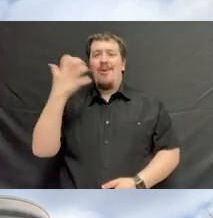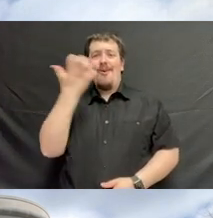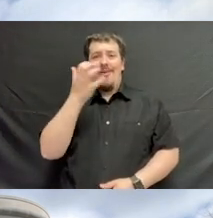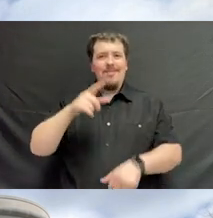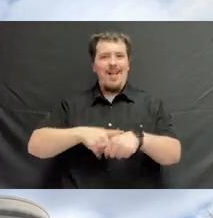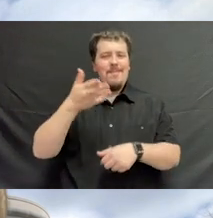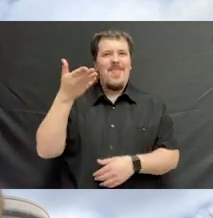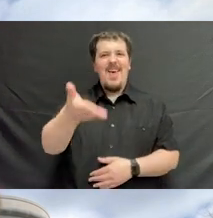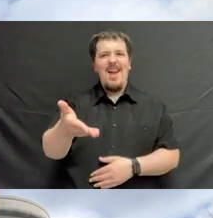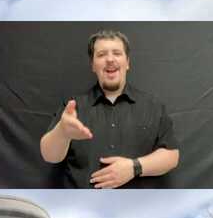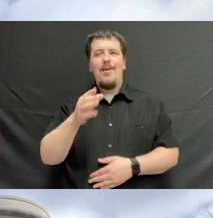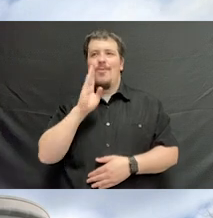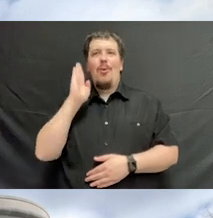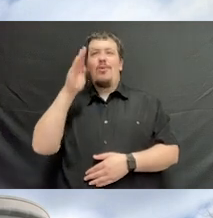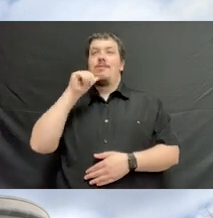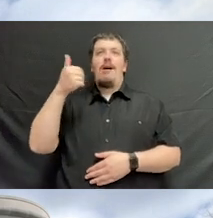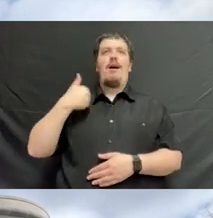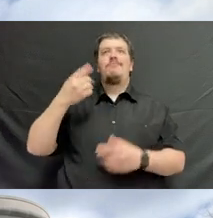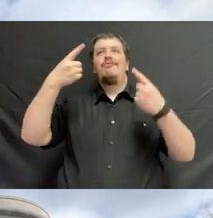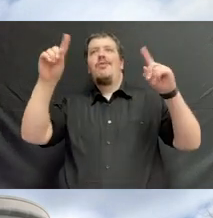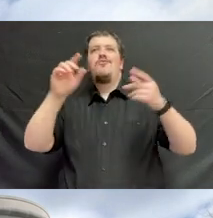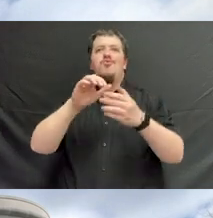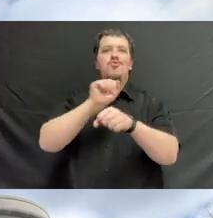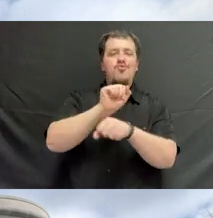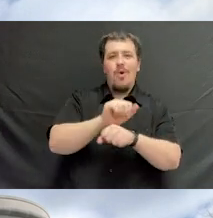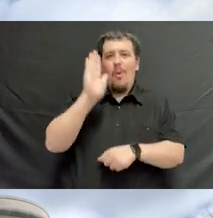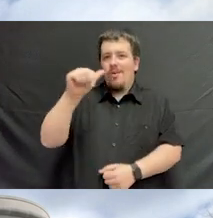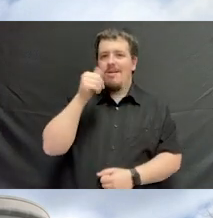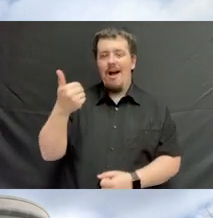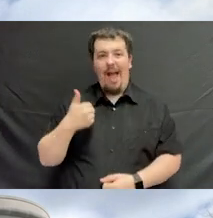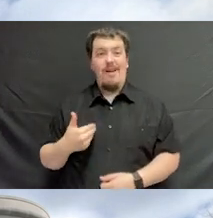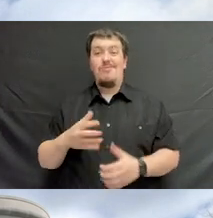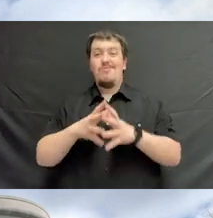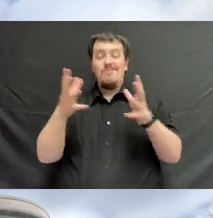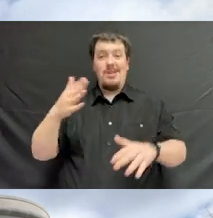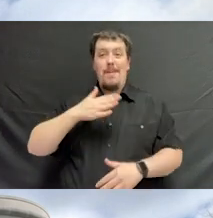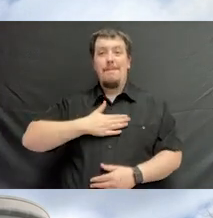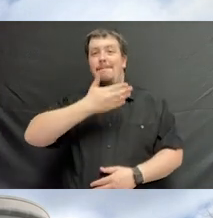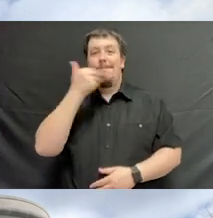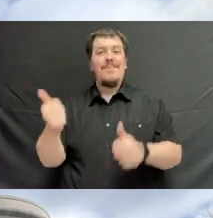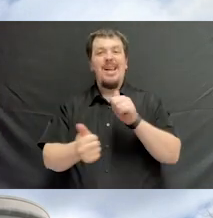I would not have the career I've had. I would not have some of my greatest friends,